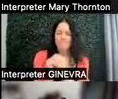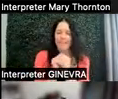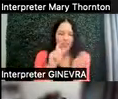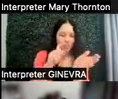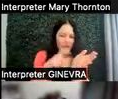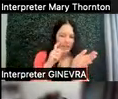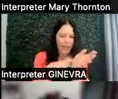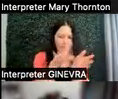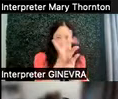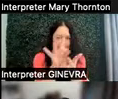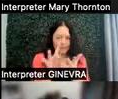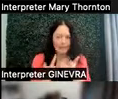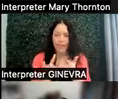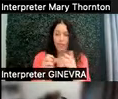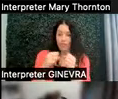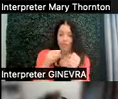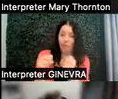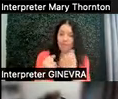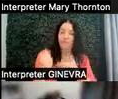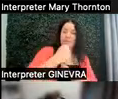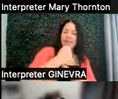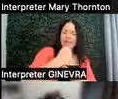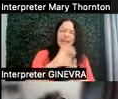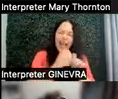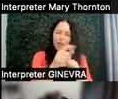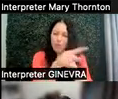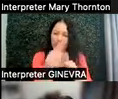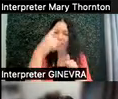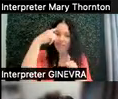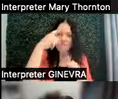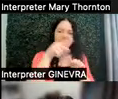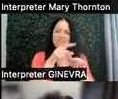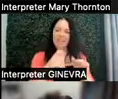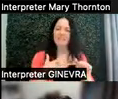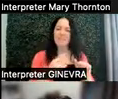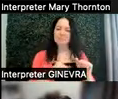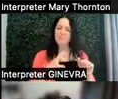and how they think they can be successful. And then figuring out if that meets with